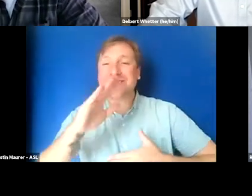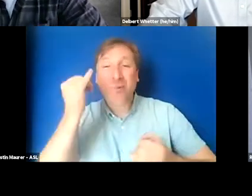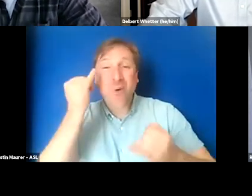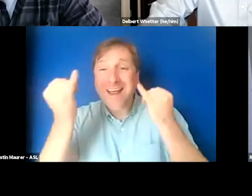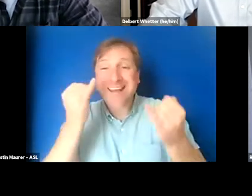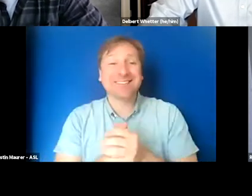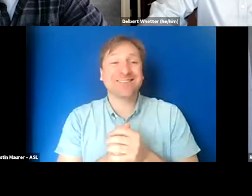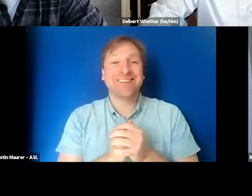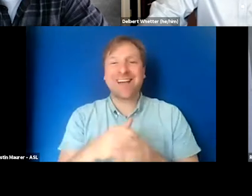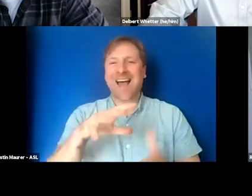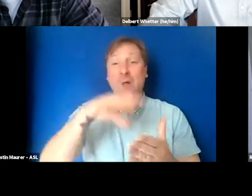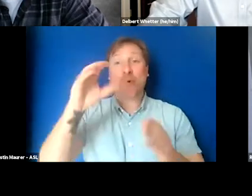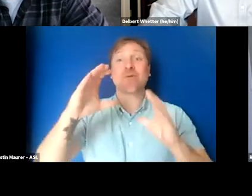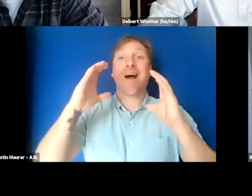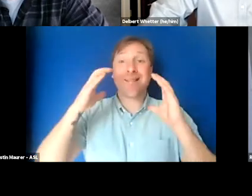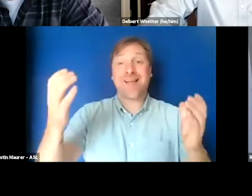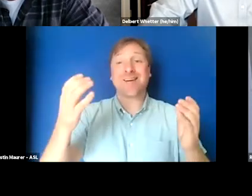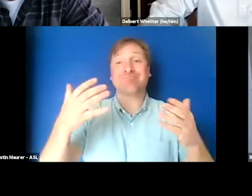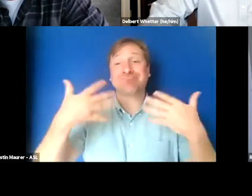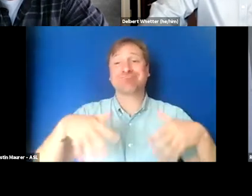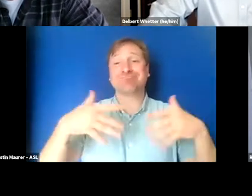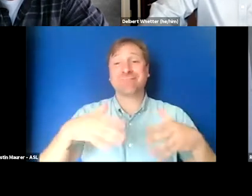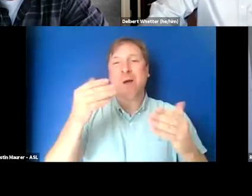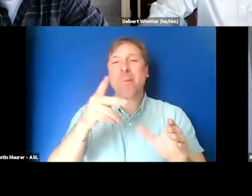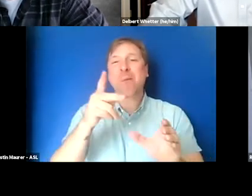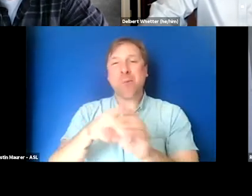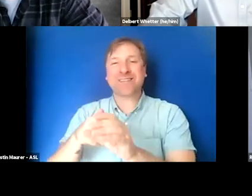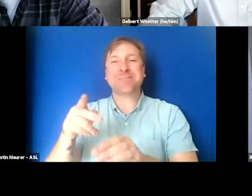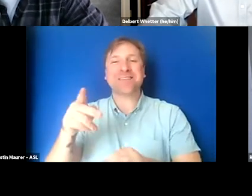I learned a lot, so I hope our participants have as well.